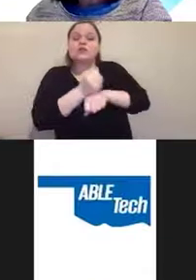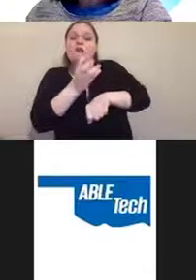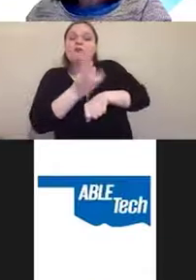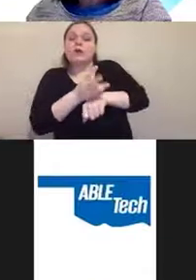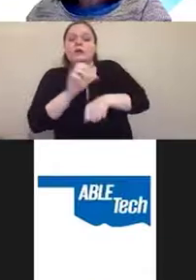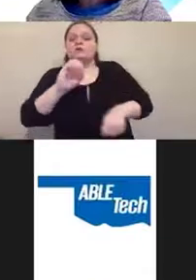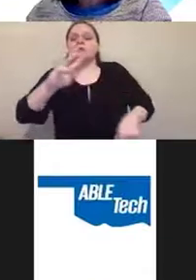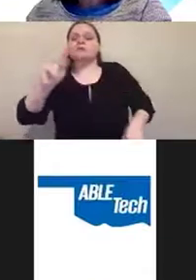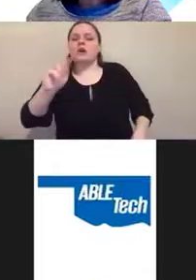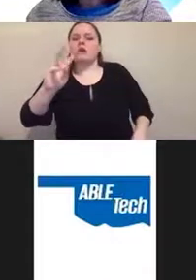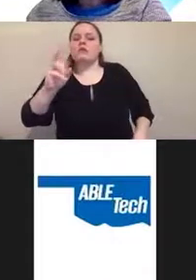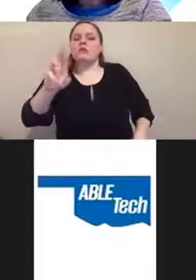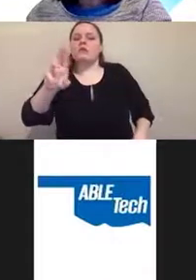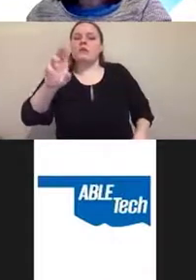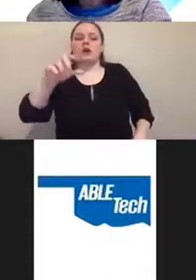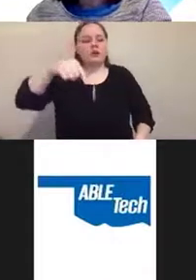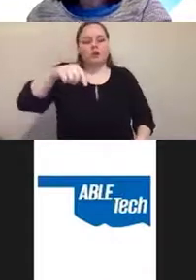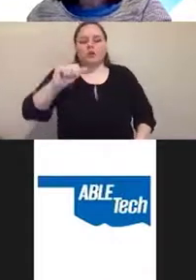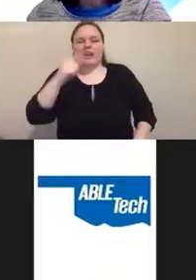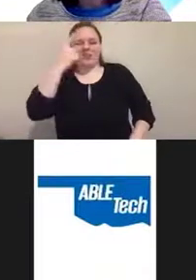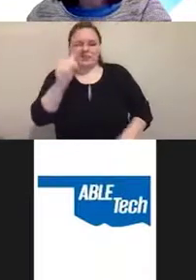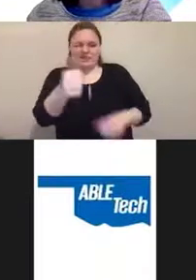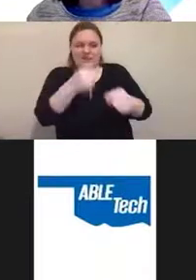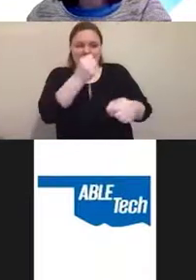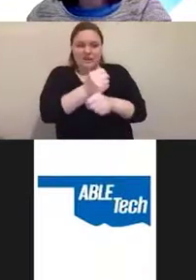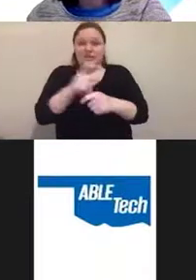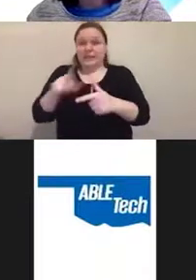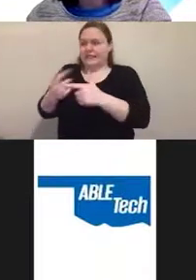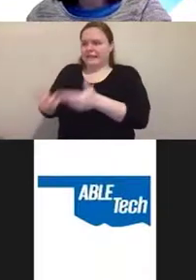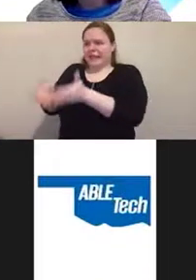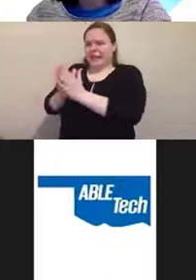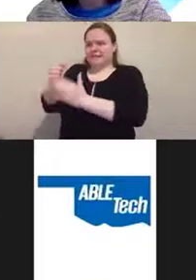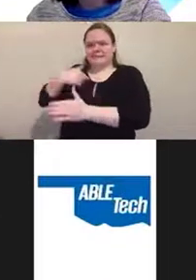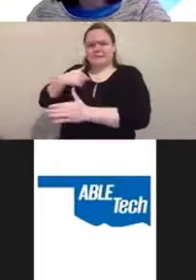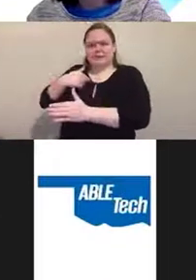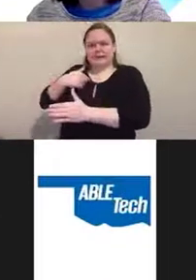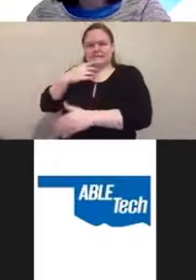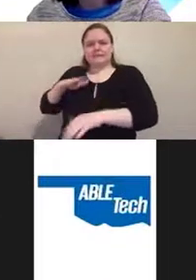And then I got asked to testify as an expert witness in a lawsuit that